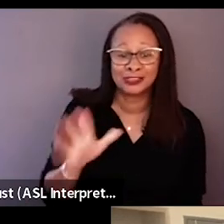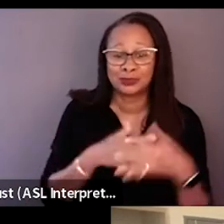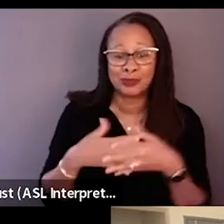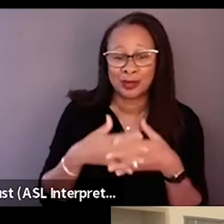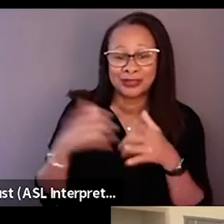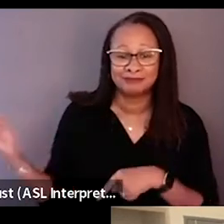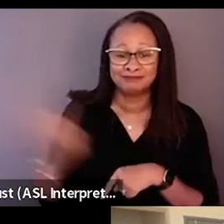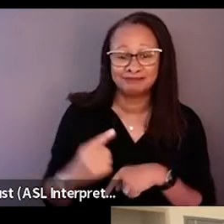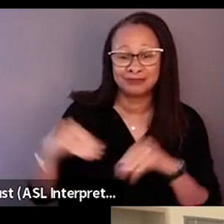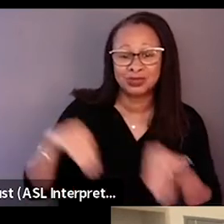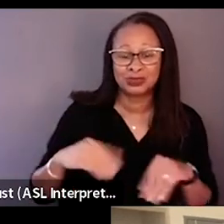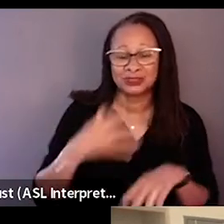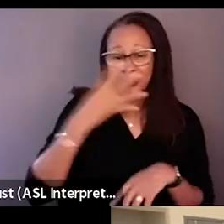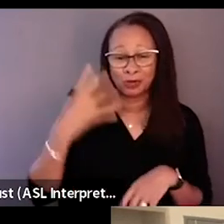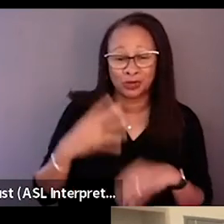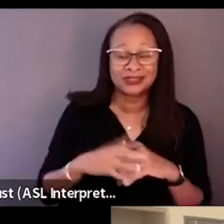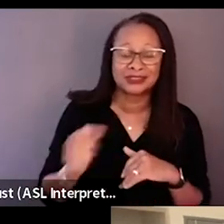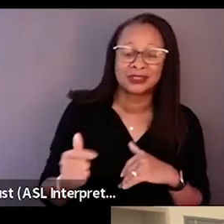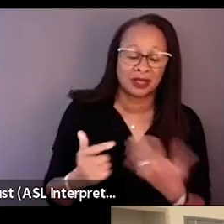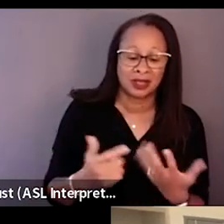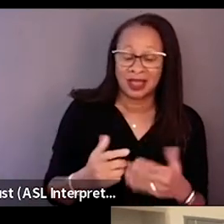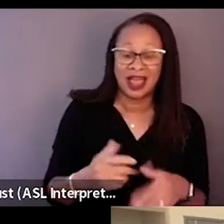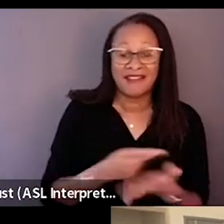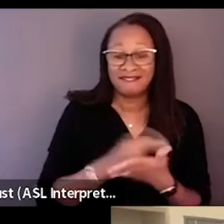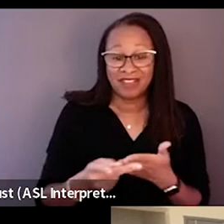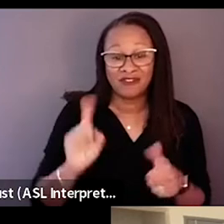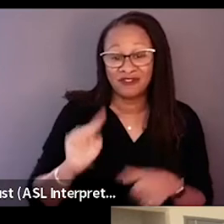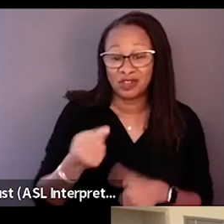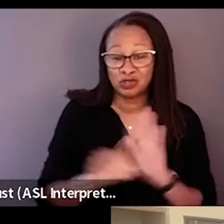for me, I fell first grade three years in a row. Okay? So when I came here,